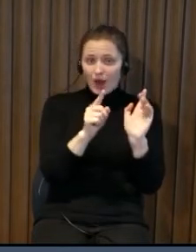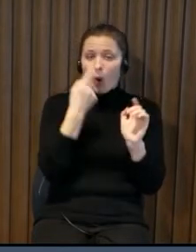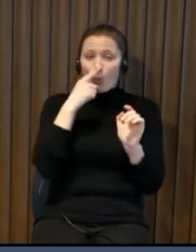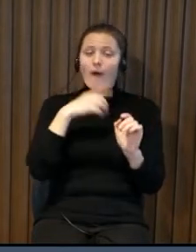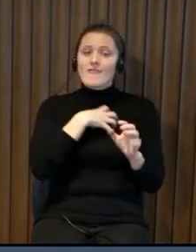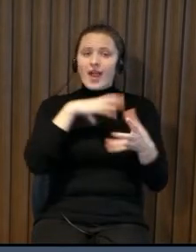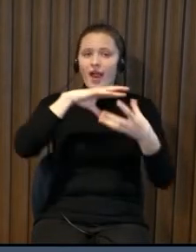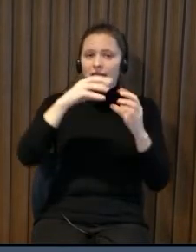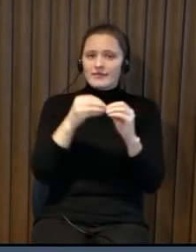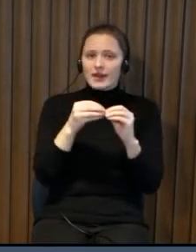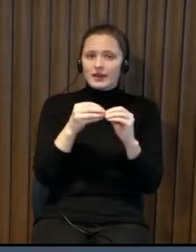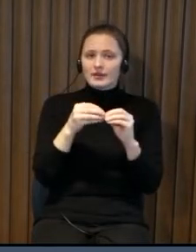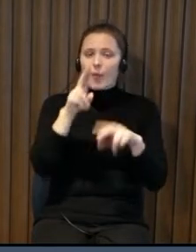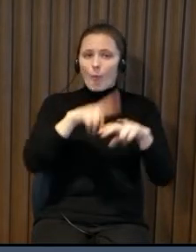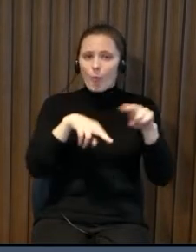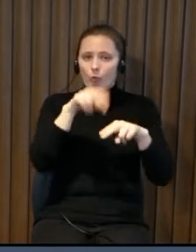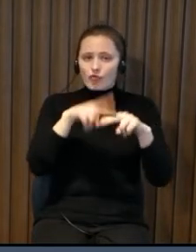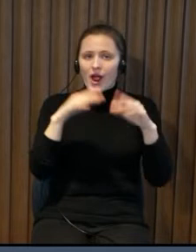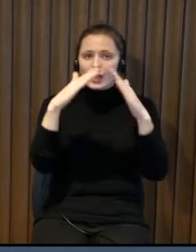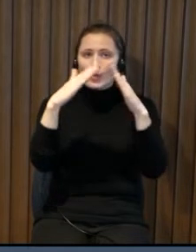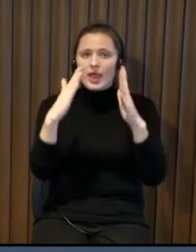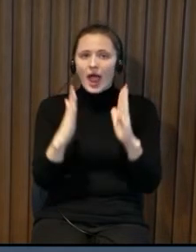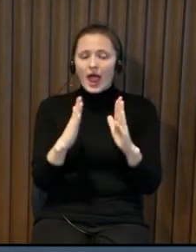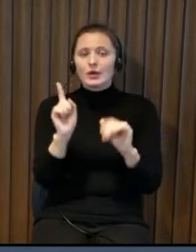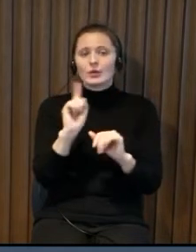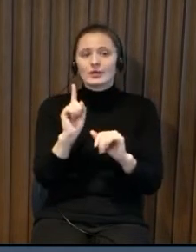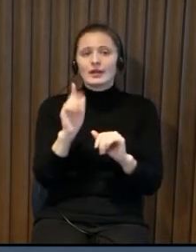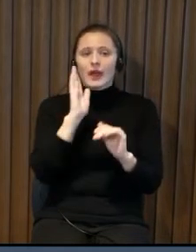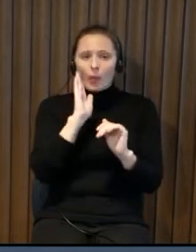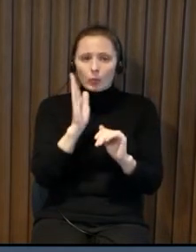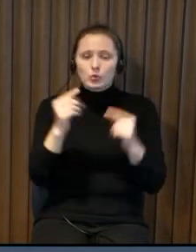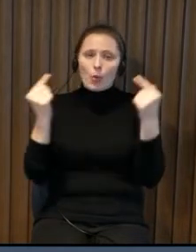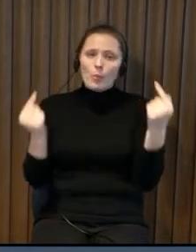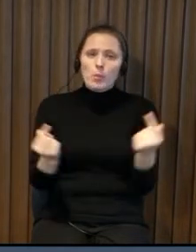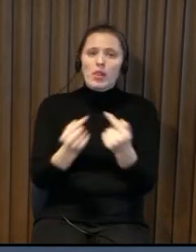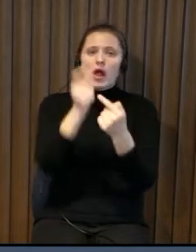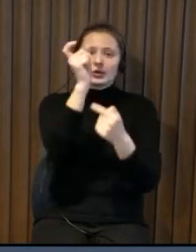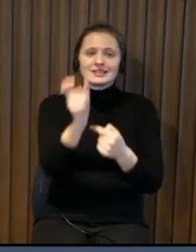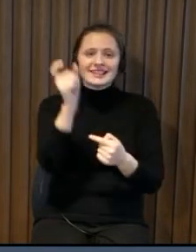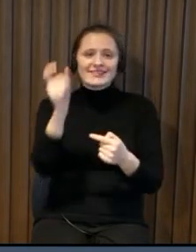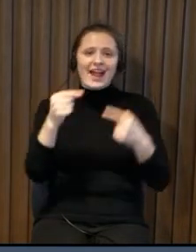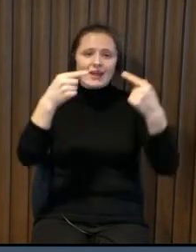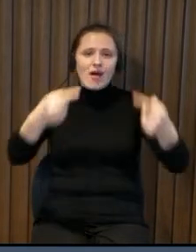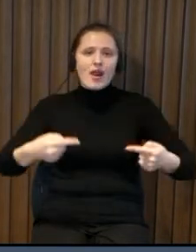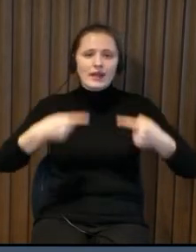which has to be taken into account when some when the building is built it has to be